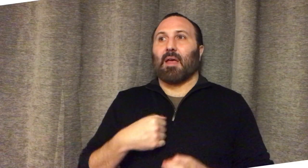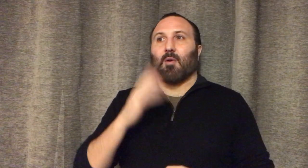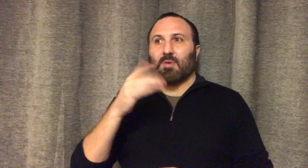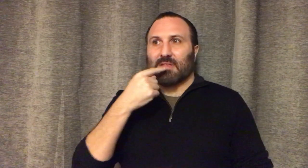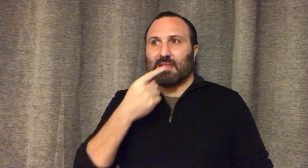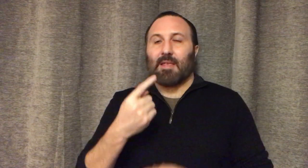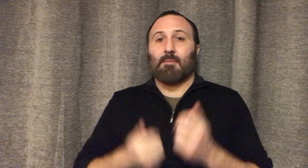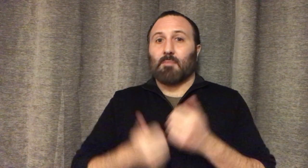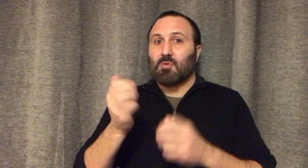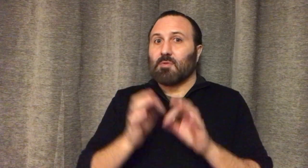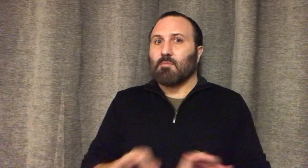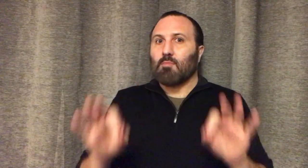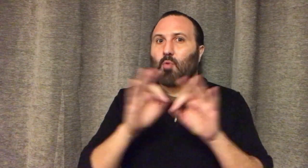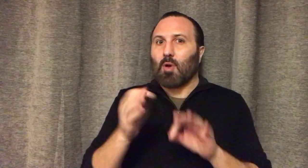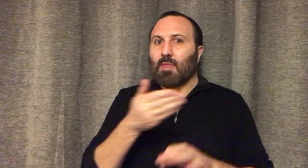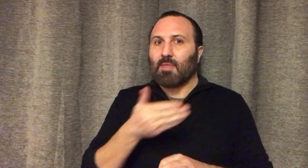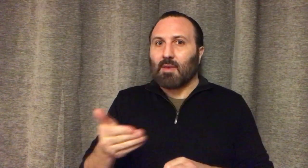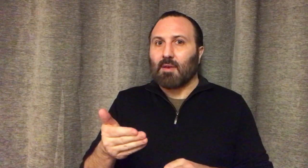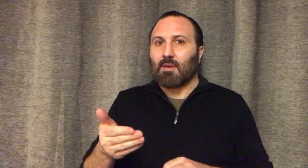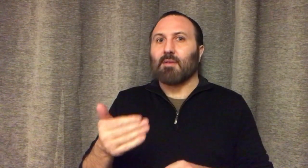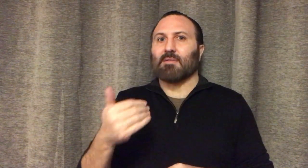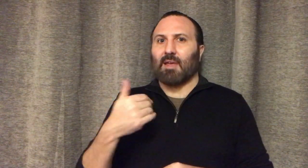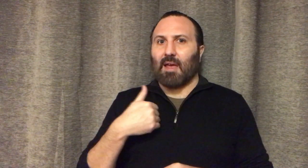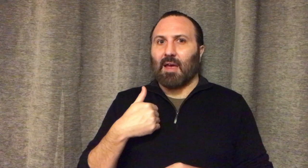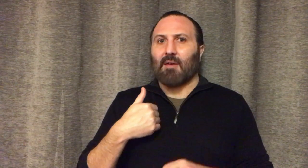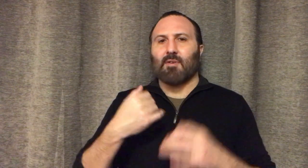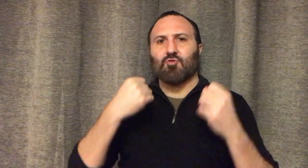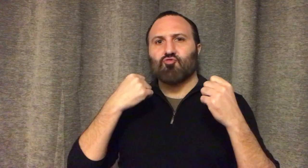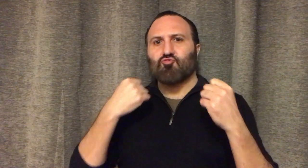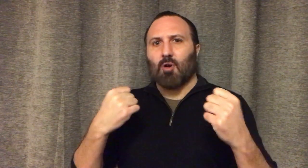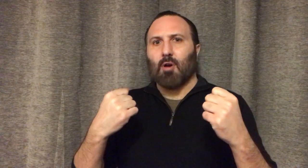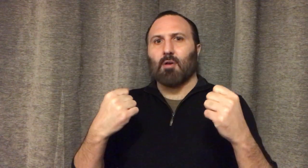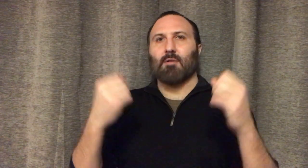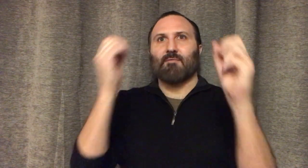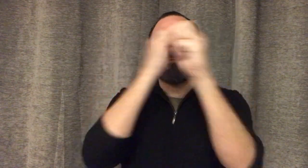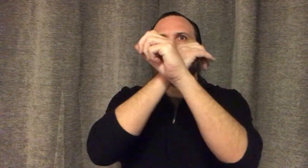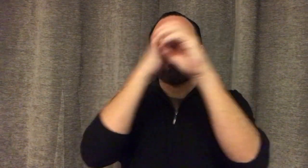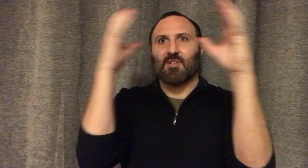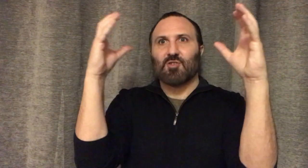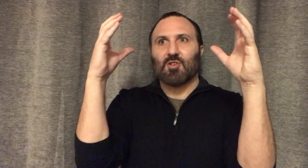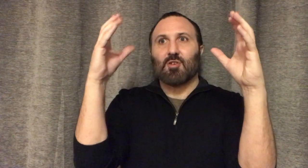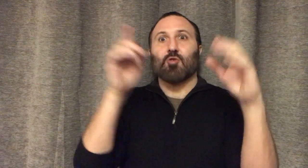I would say the important thing is to have a strong vision.